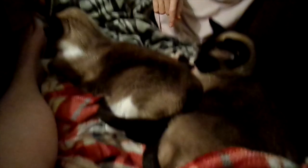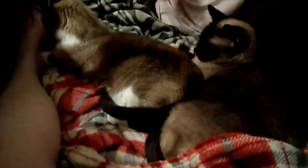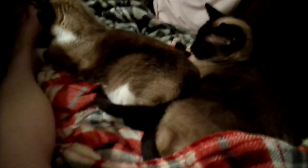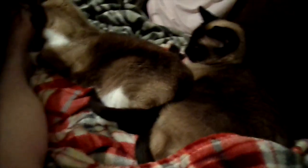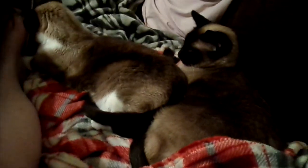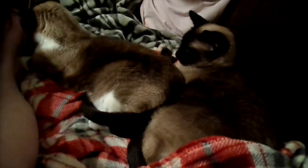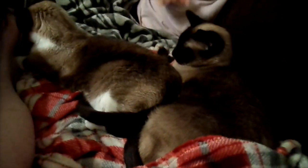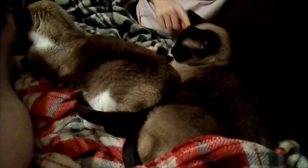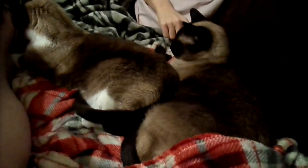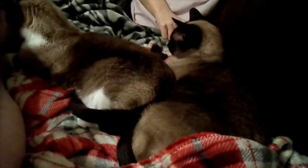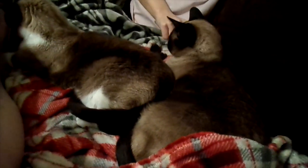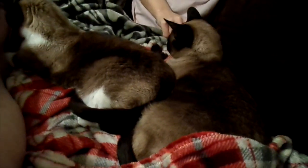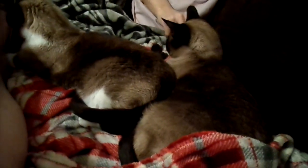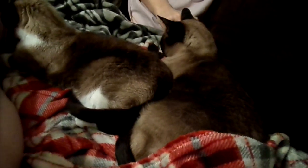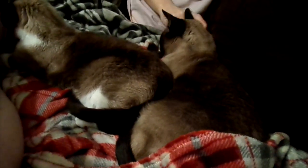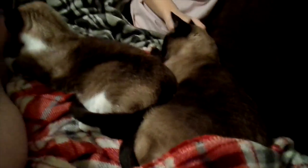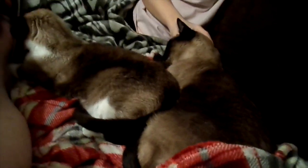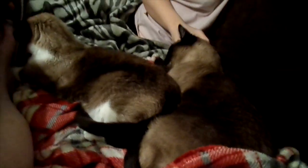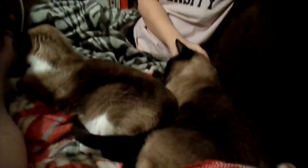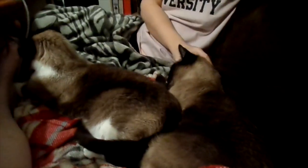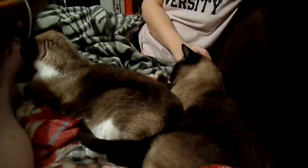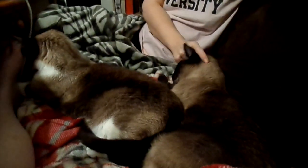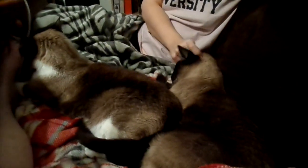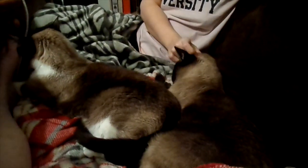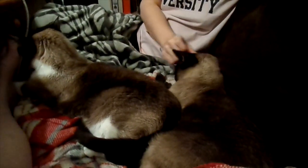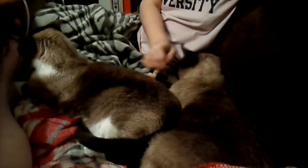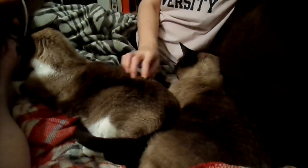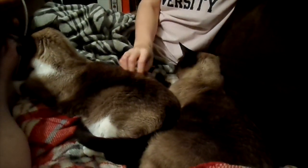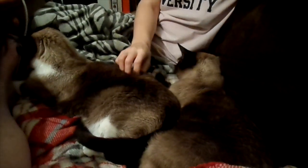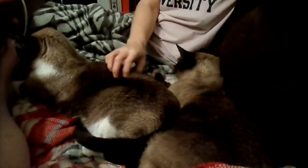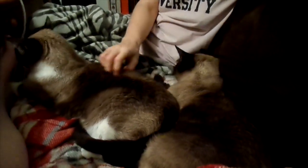Kitties hey!